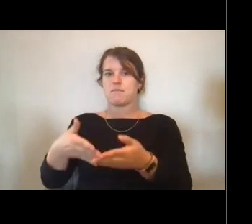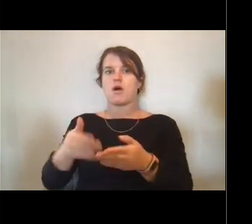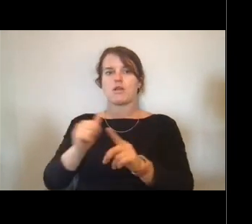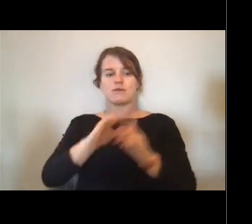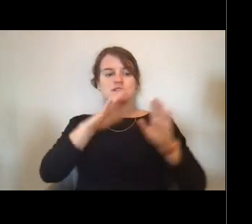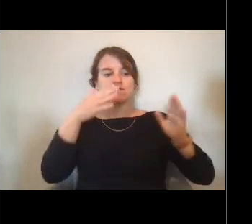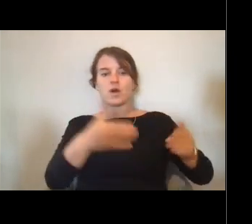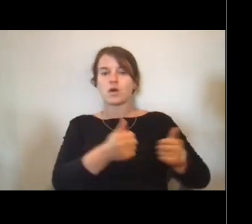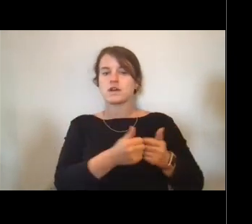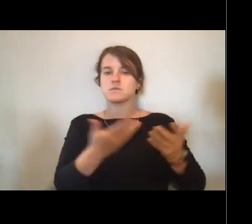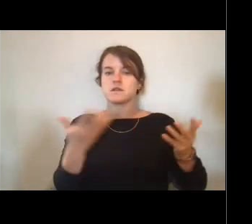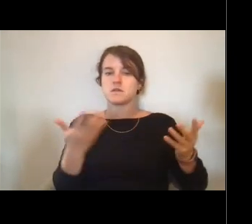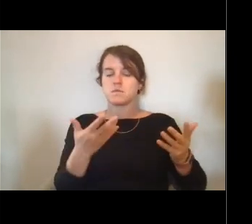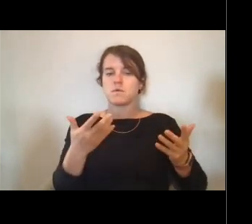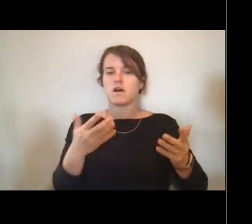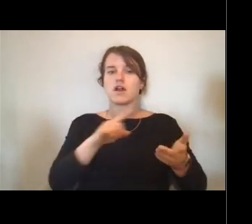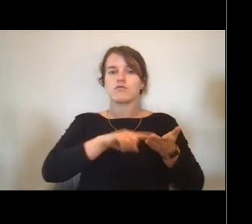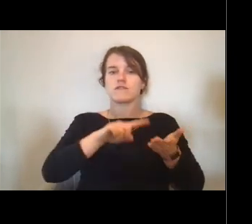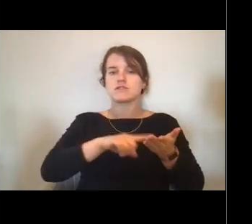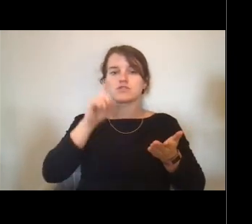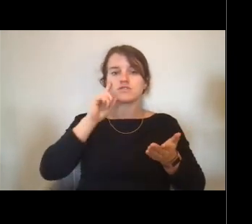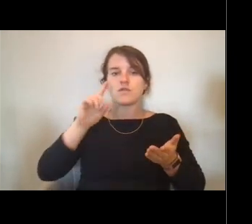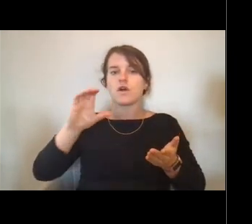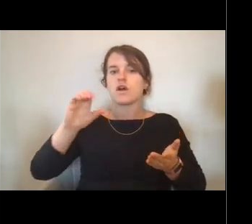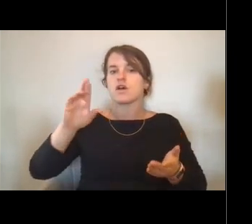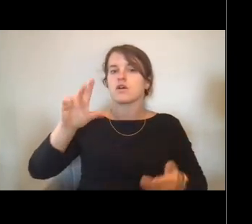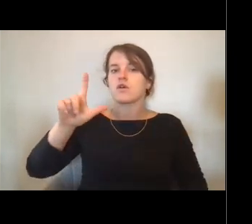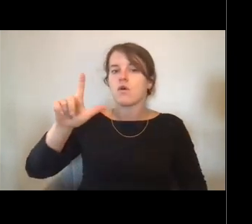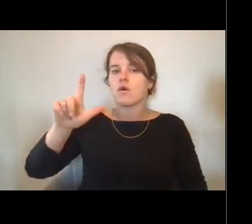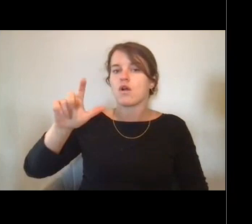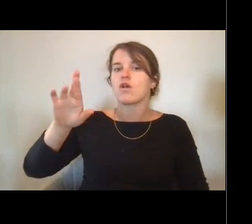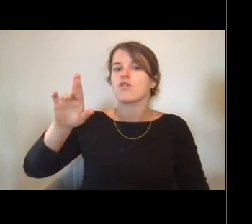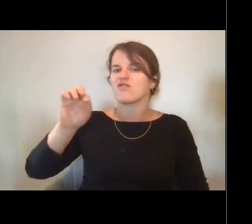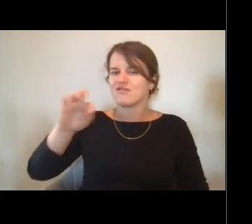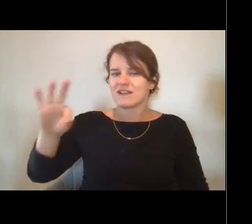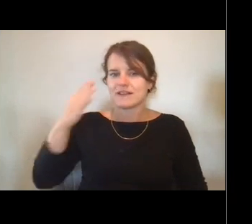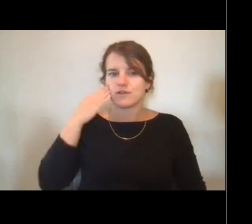We took divers out all over the main Hawaiian islands